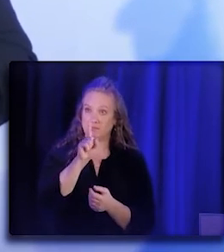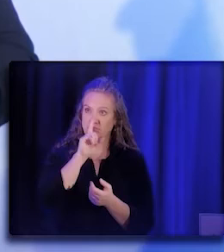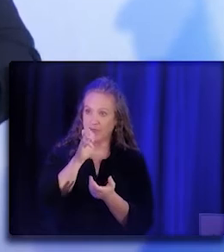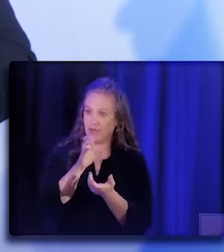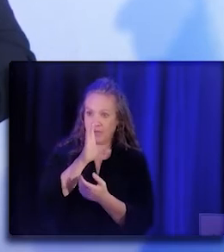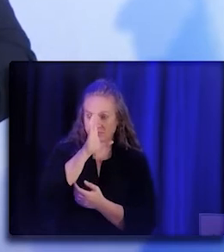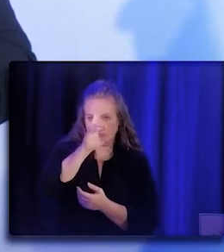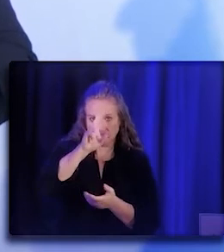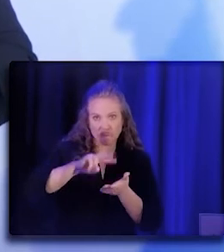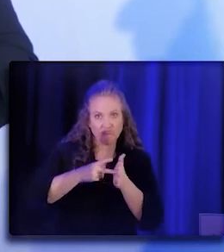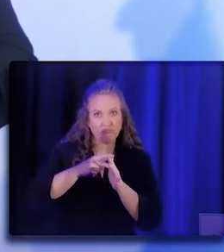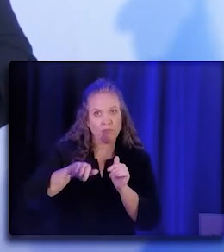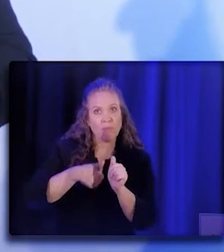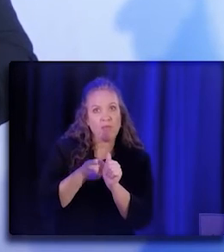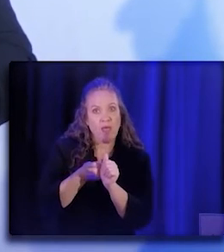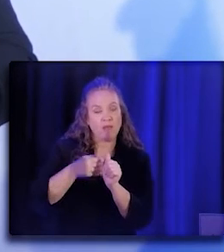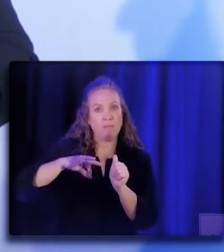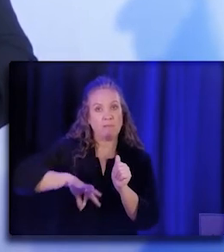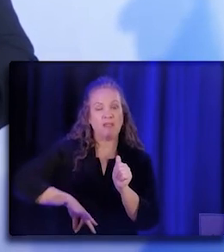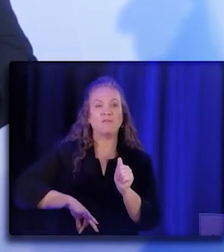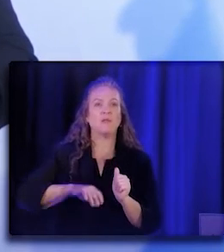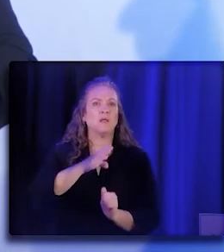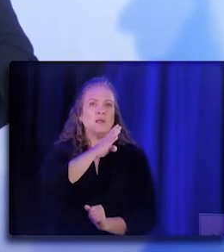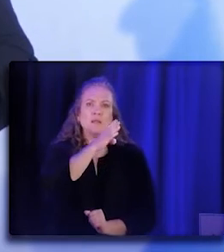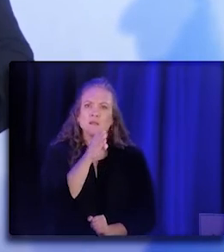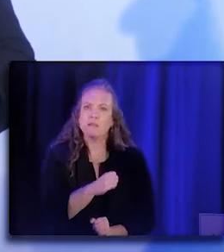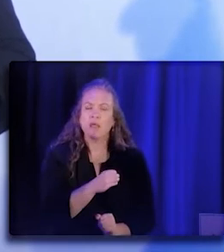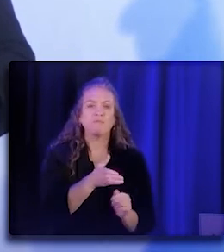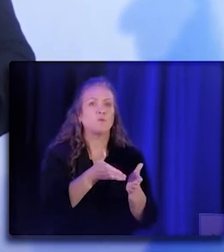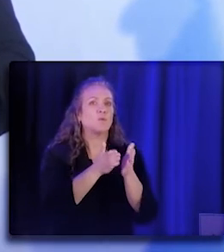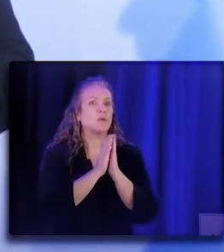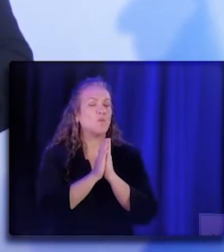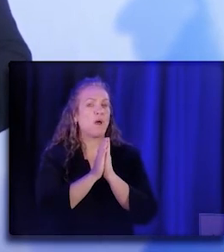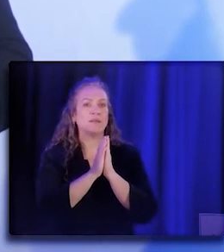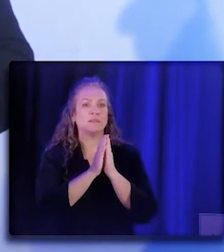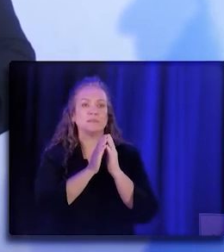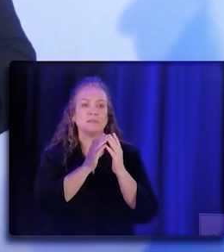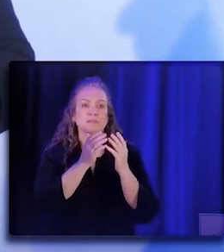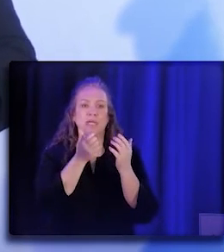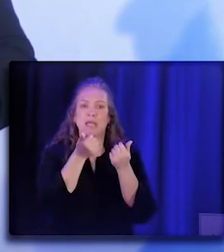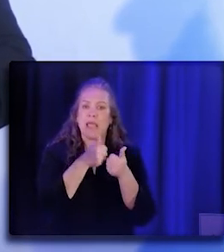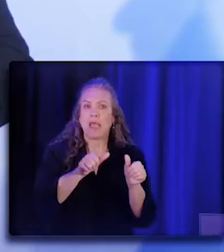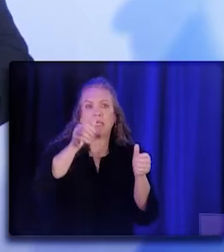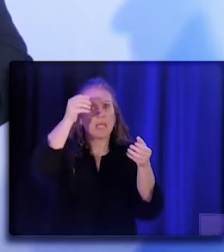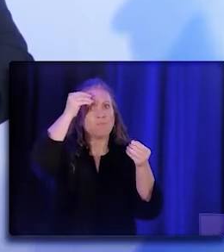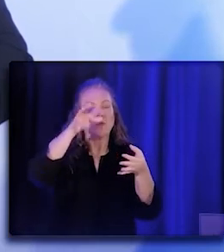There's never a request for information on any part of that for immigration status.